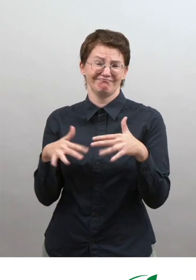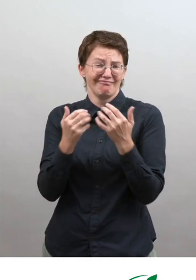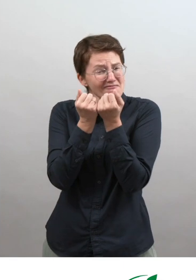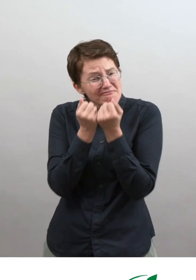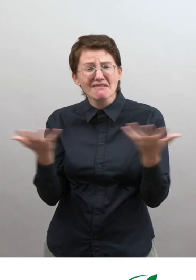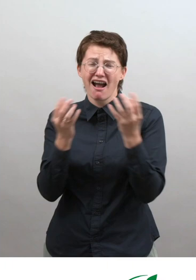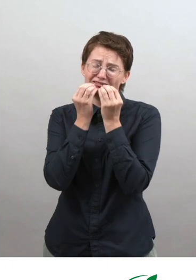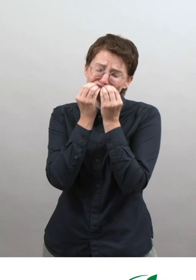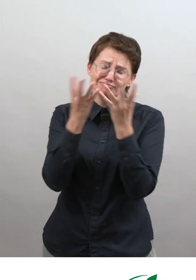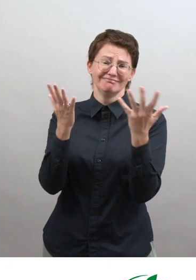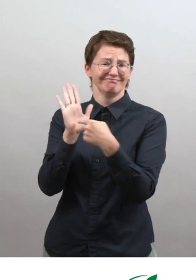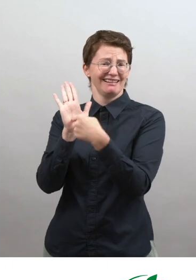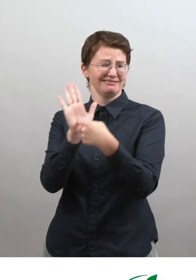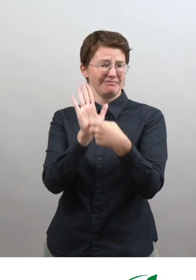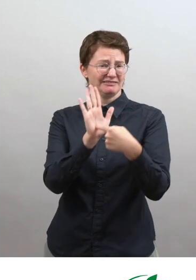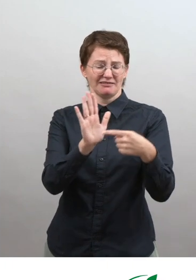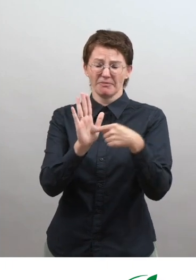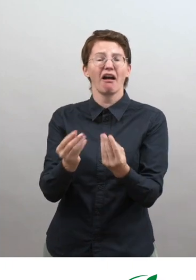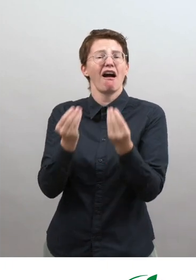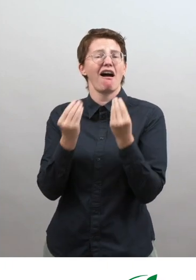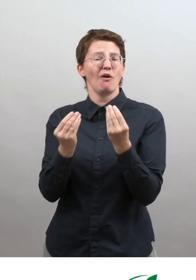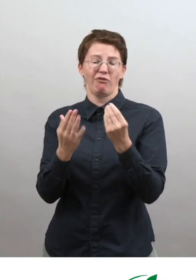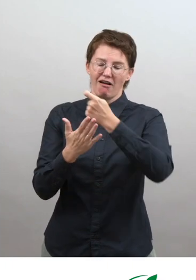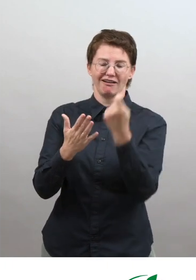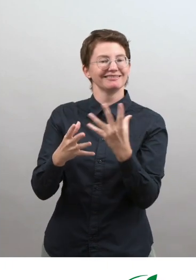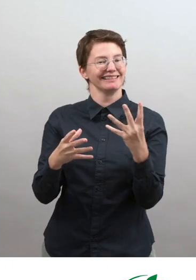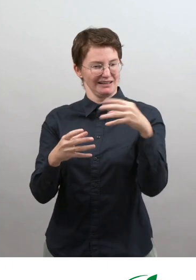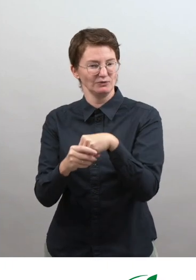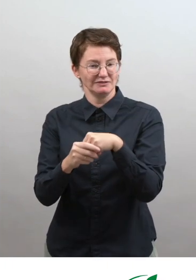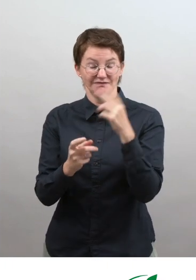There are so many great examples how to make the arts inclusive.